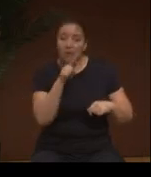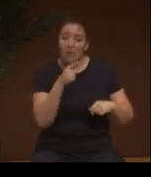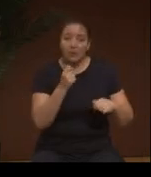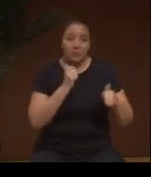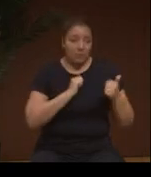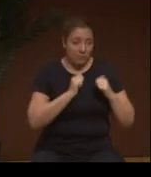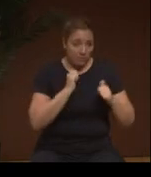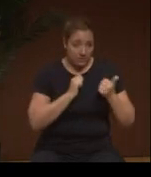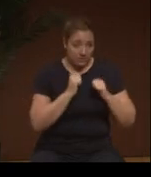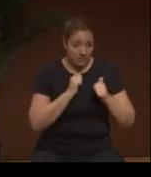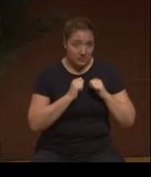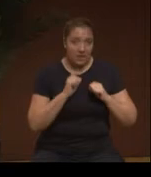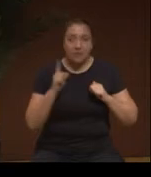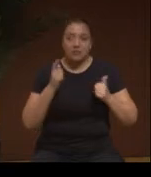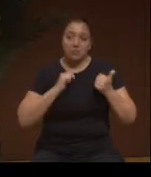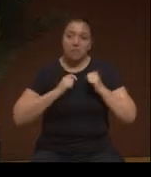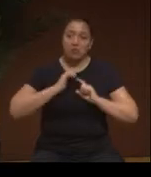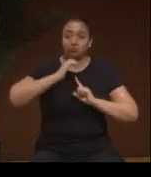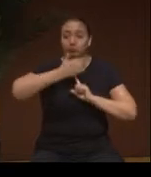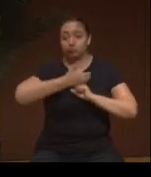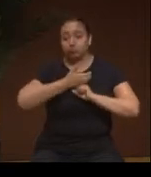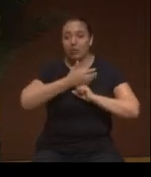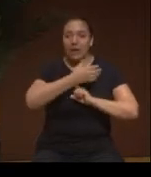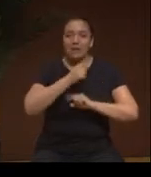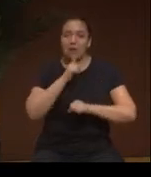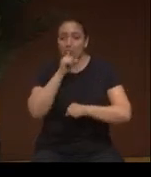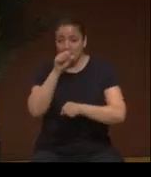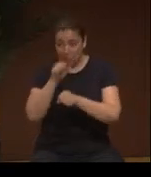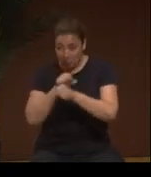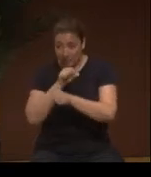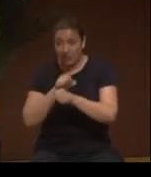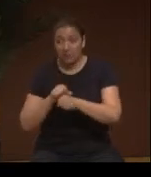And it's more than the performance of it.